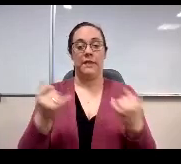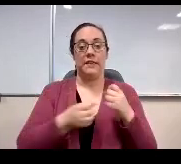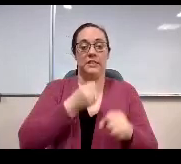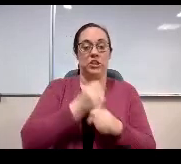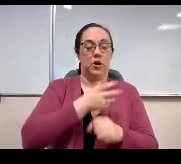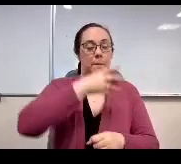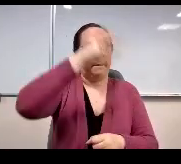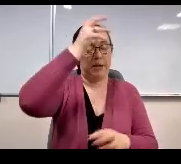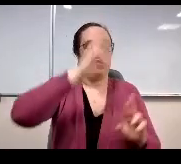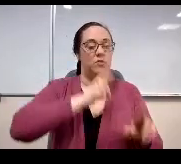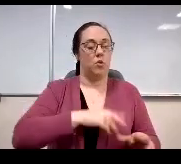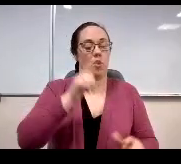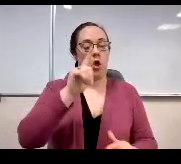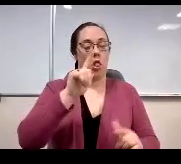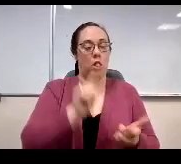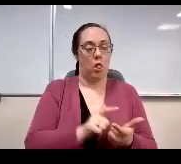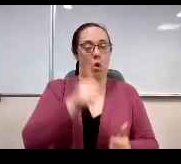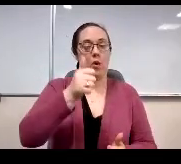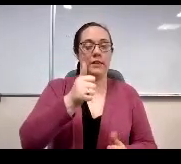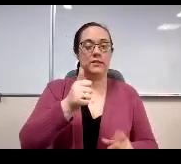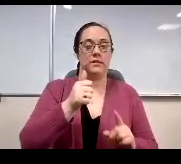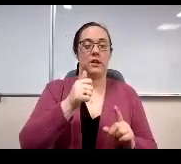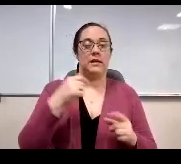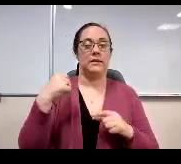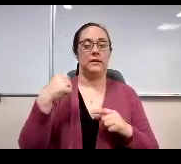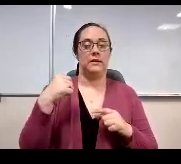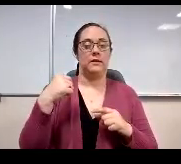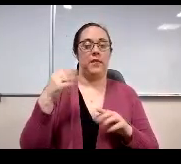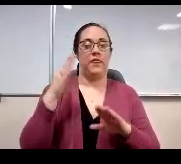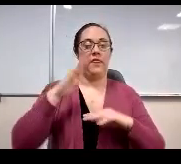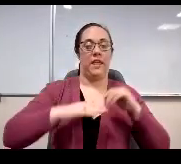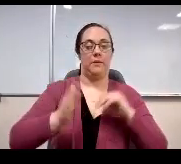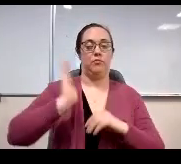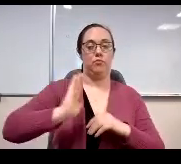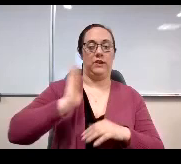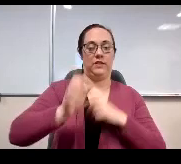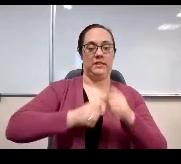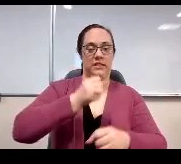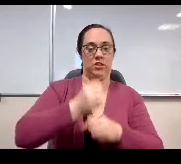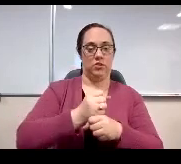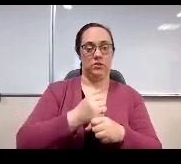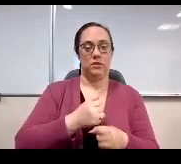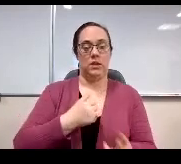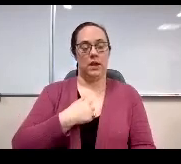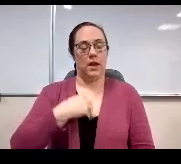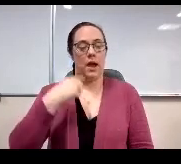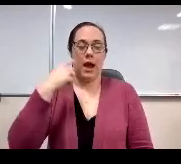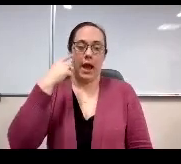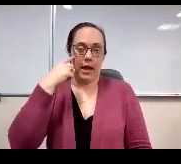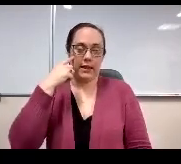lowest across the respondent groups and scored lower than previous years. I do believe that this change is related to the pandemic.